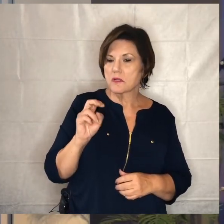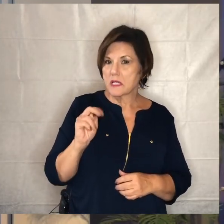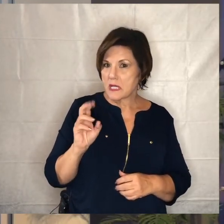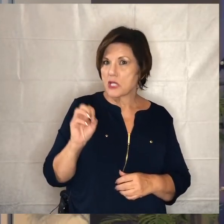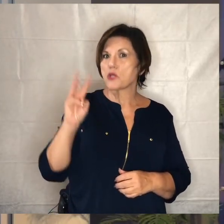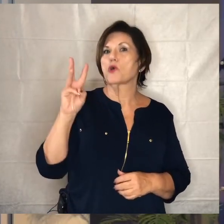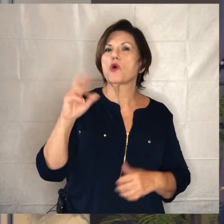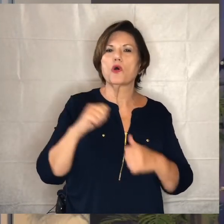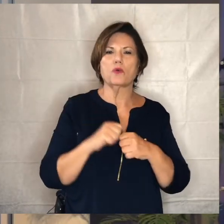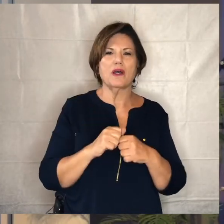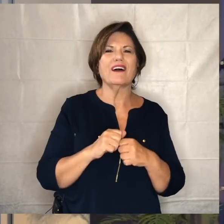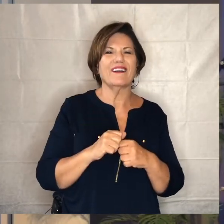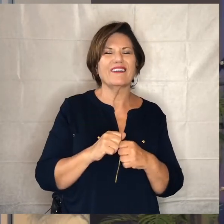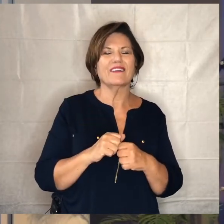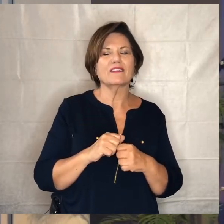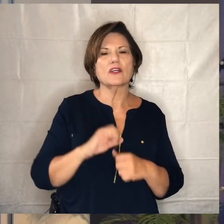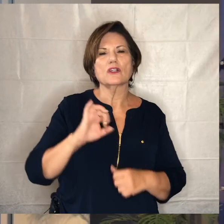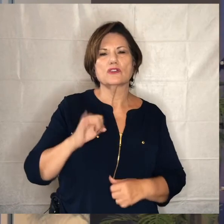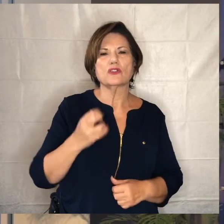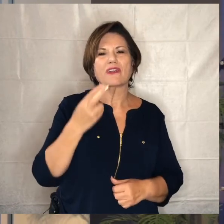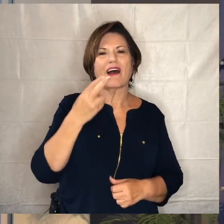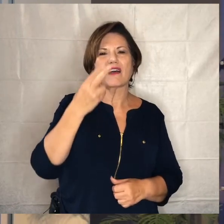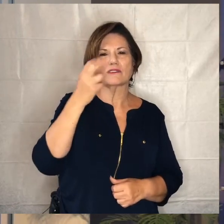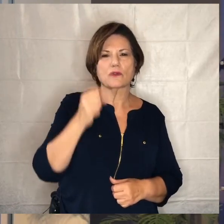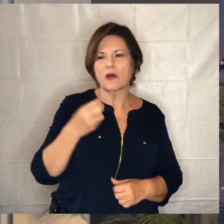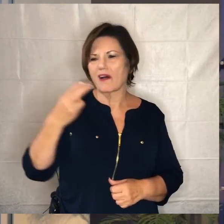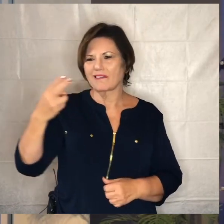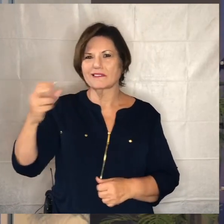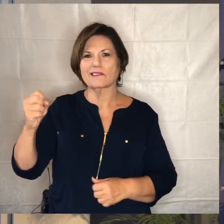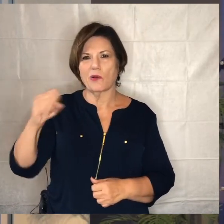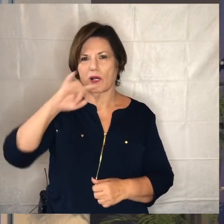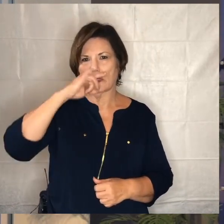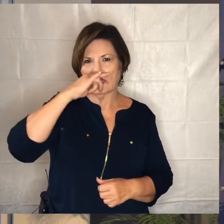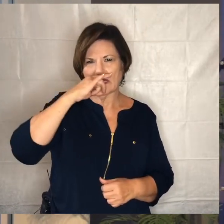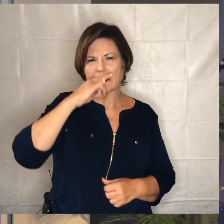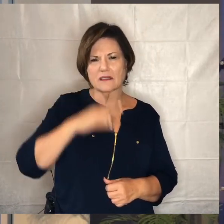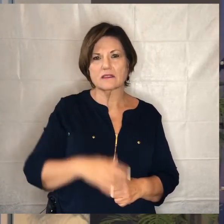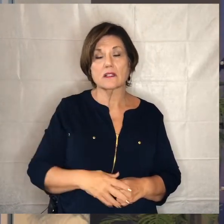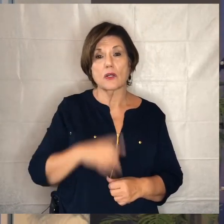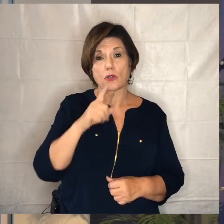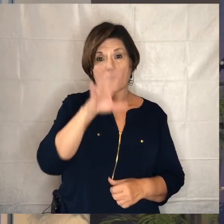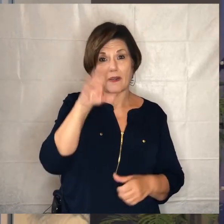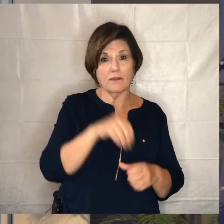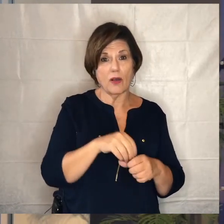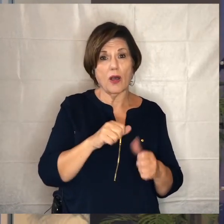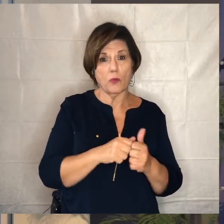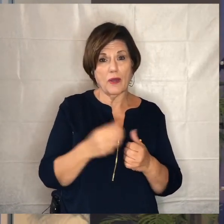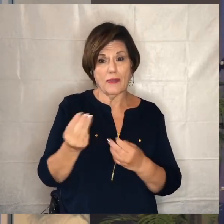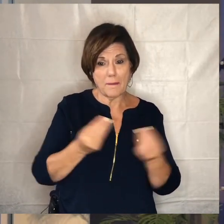high and senior high kids and a few other people so if you are part of a ministry and you want to see what's going to happen we're going to